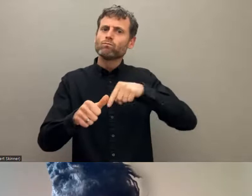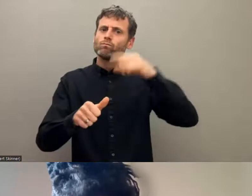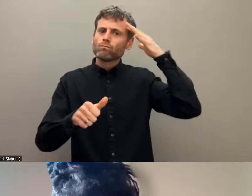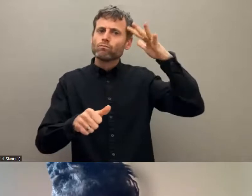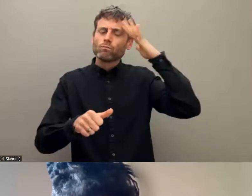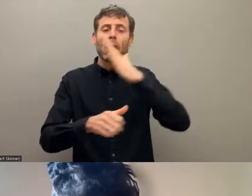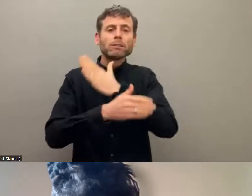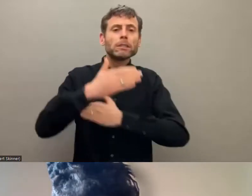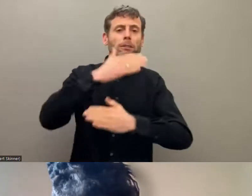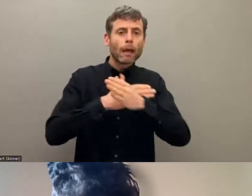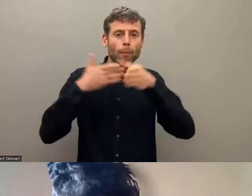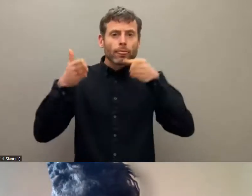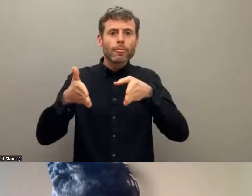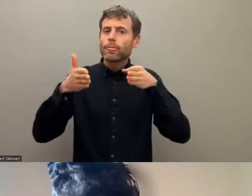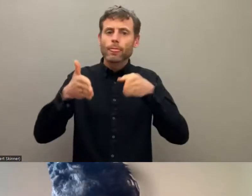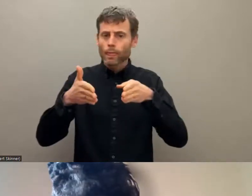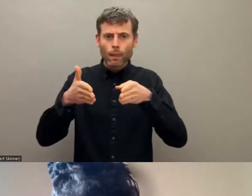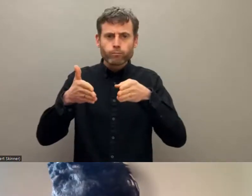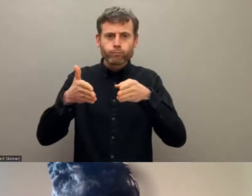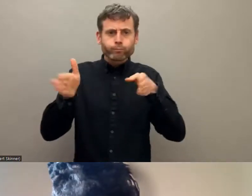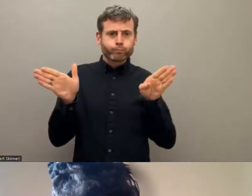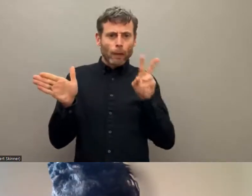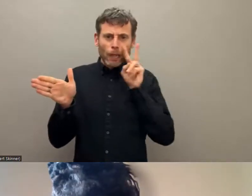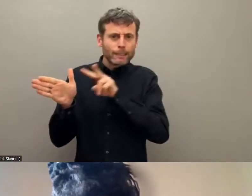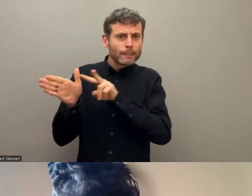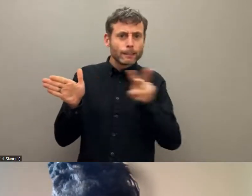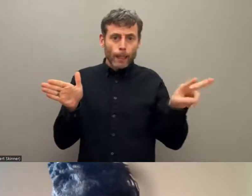event, definitely in all of